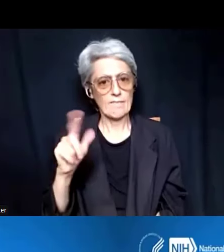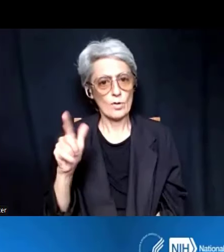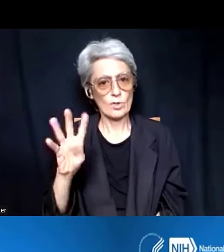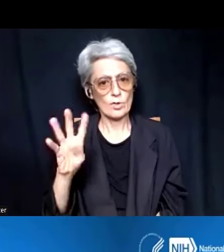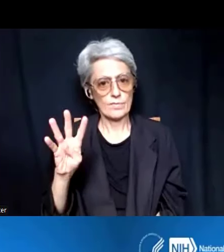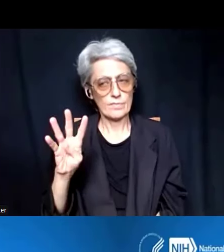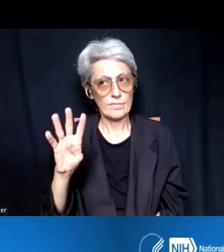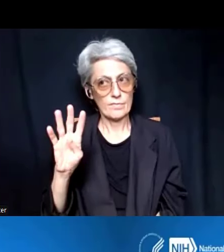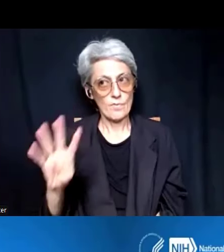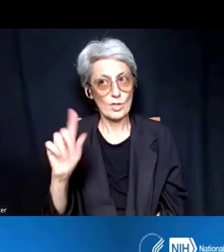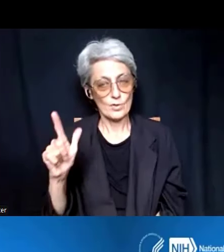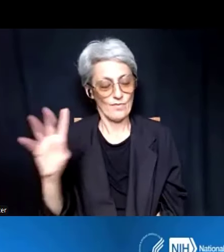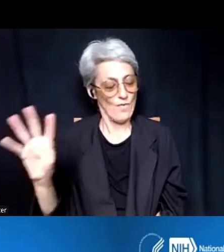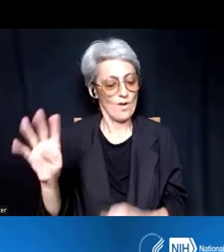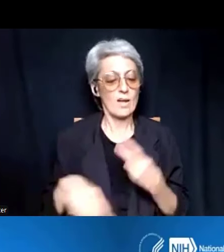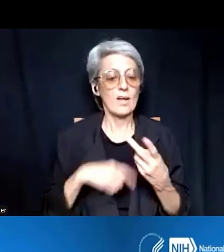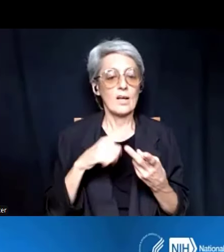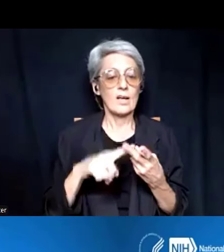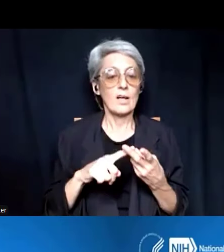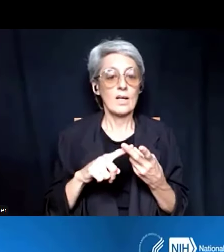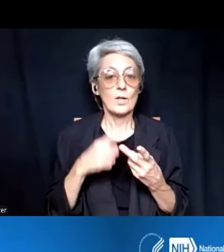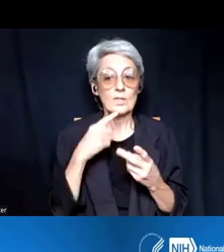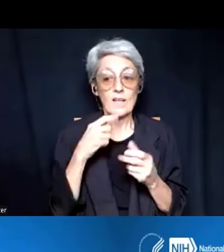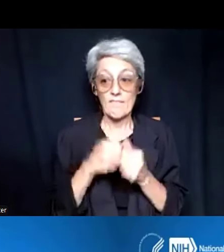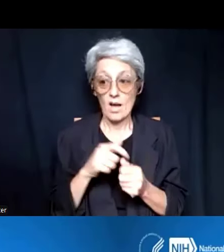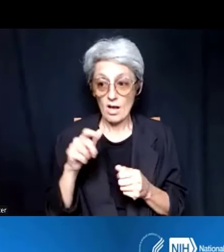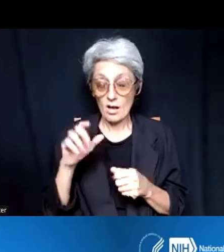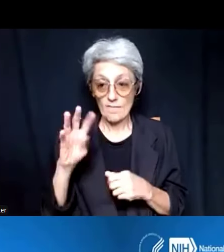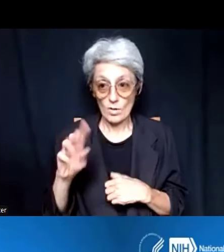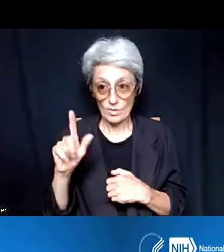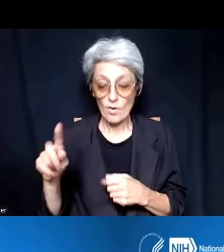and these additional instructions, or just follow these instructions that are here.